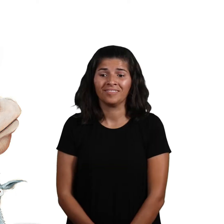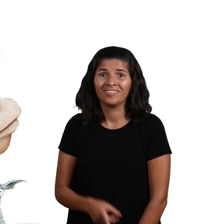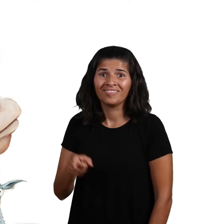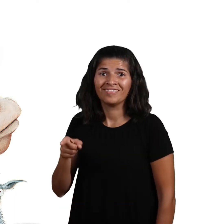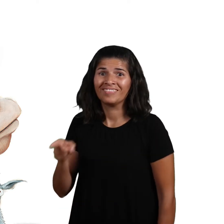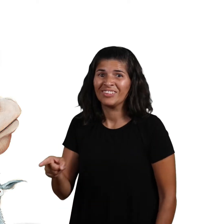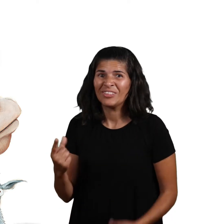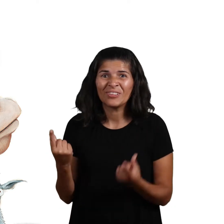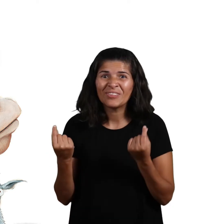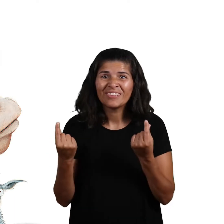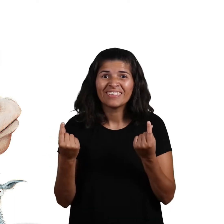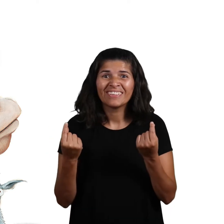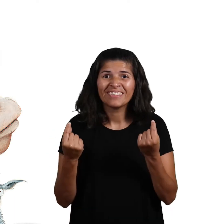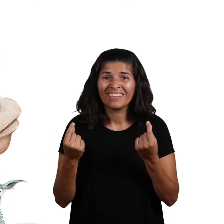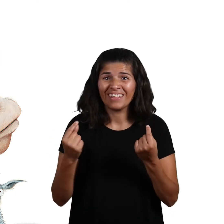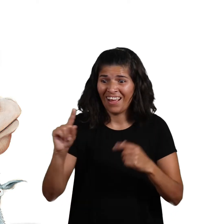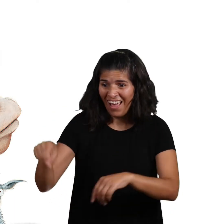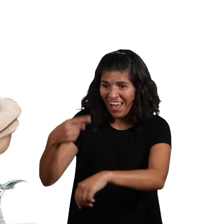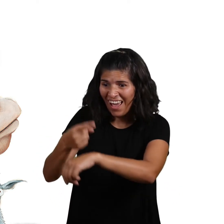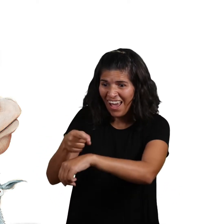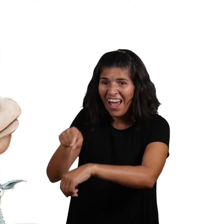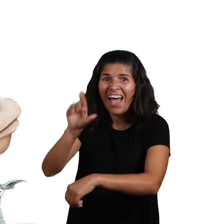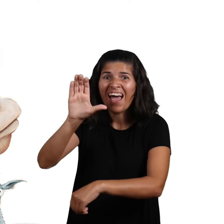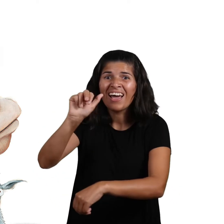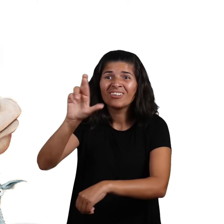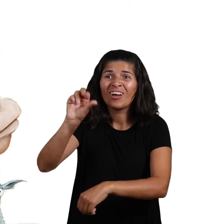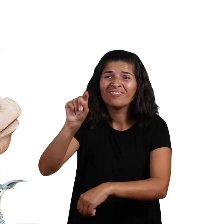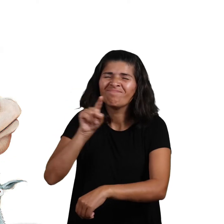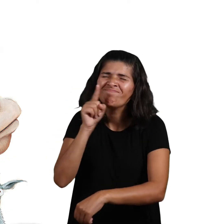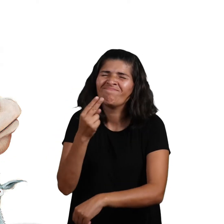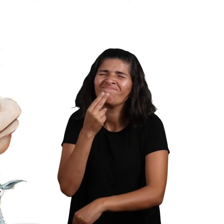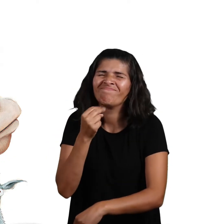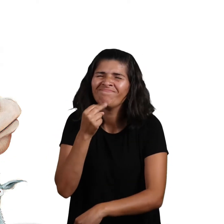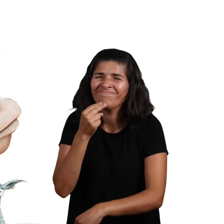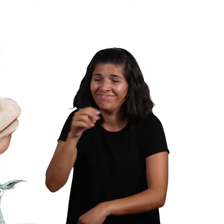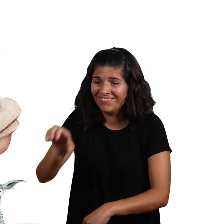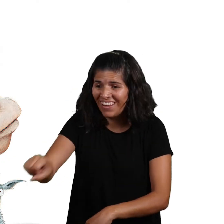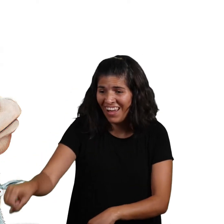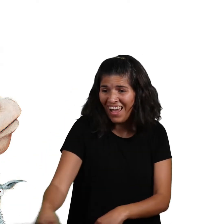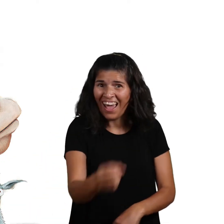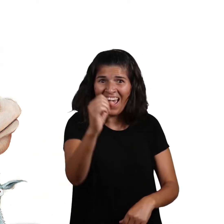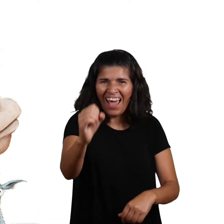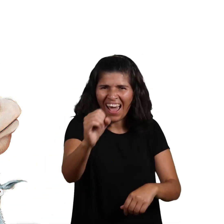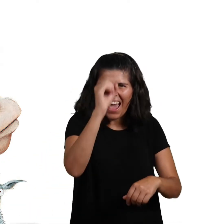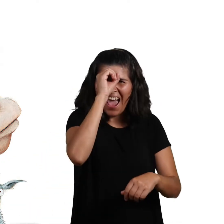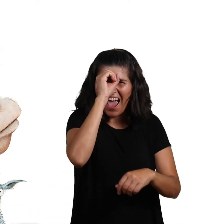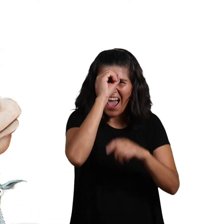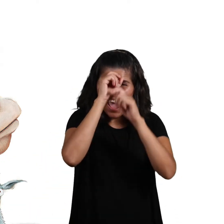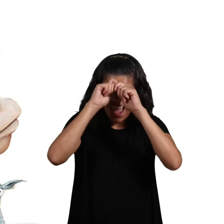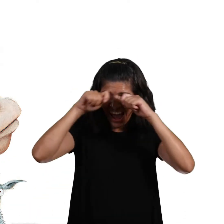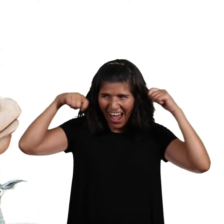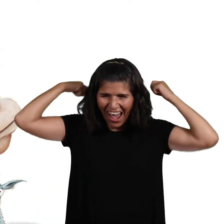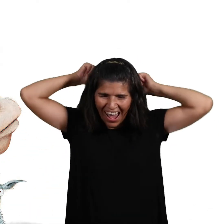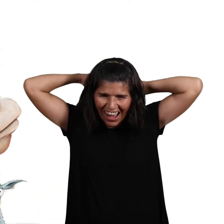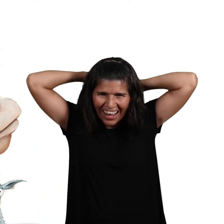She took that simple carrot and she tied it to her nose.